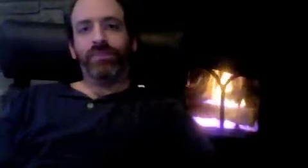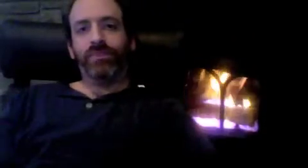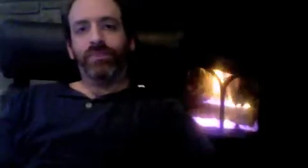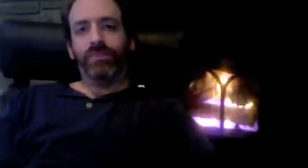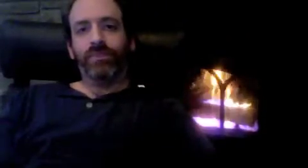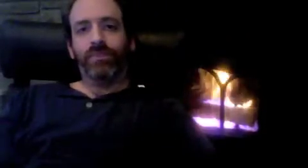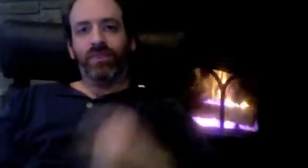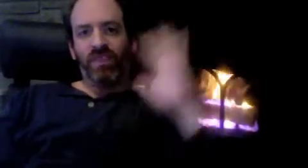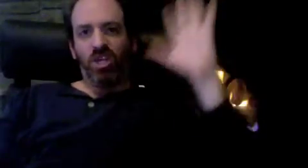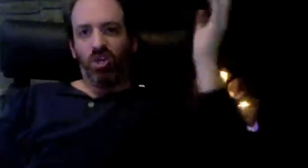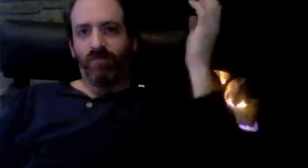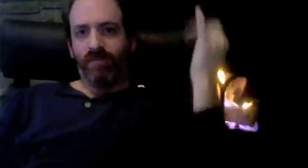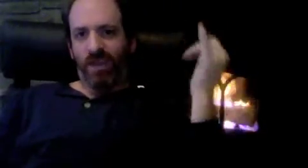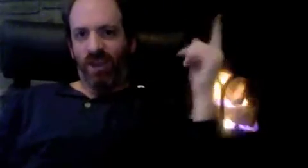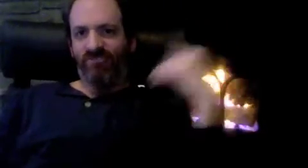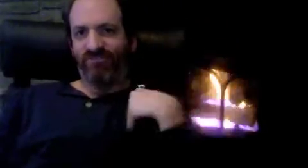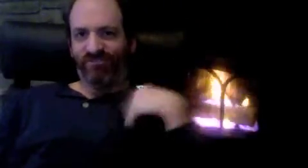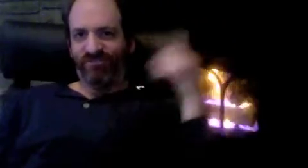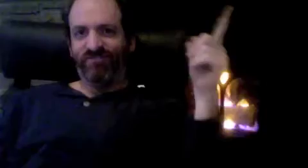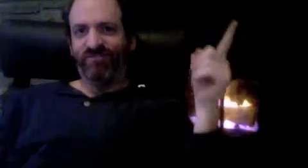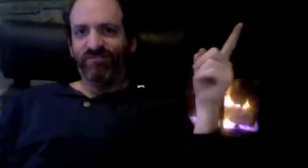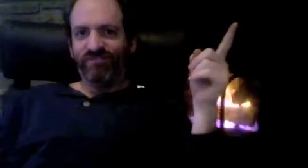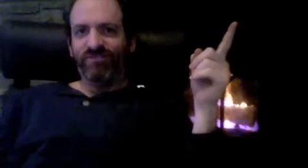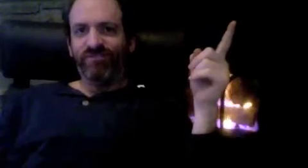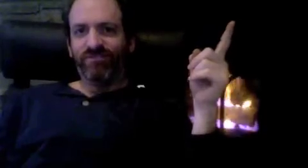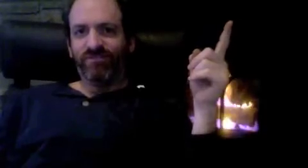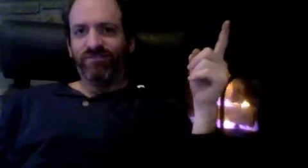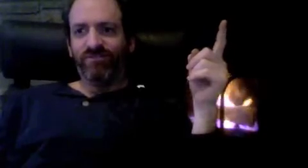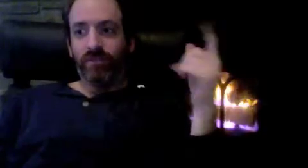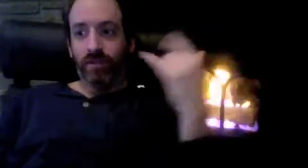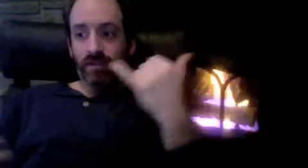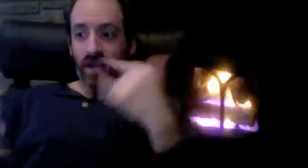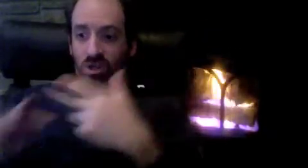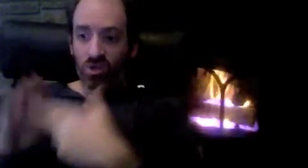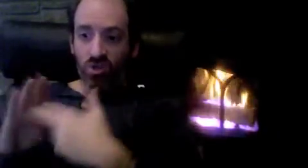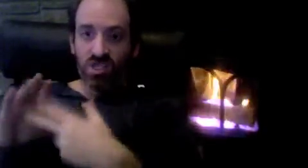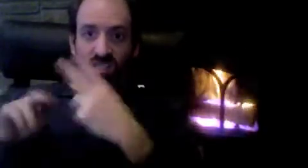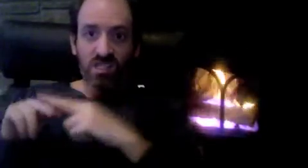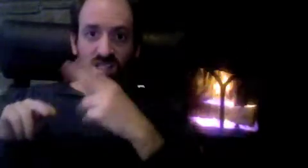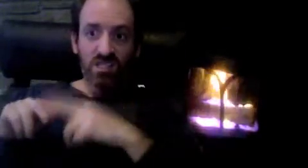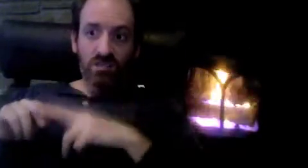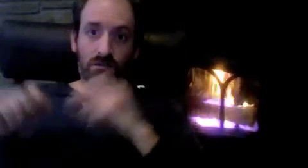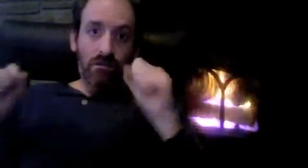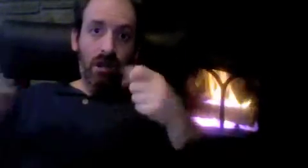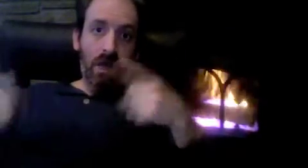They will cut you off and ask you to come back again next month!